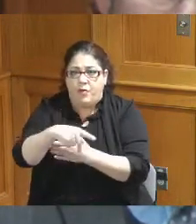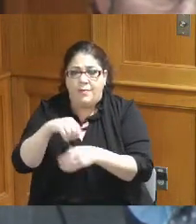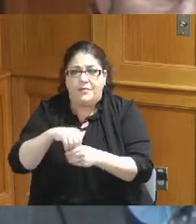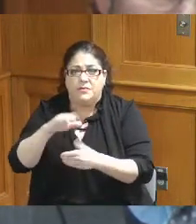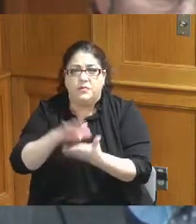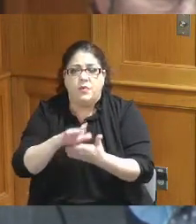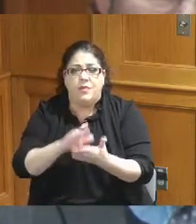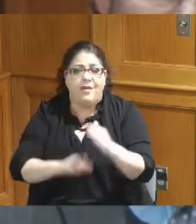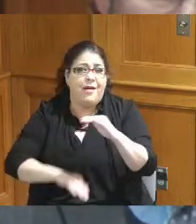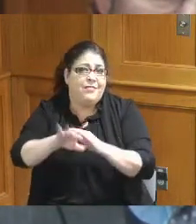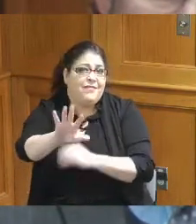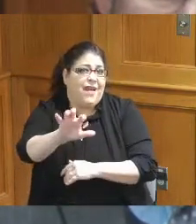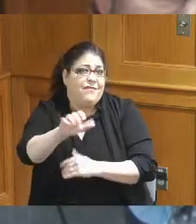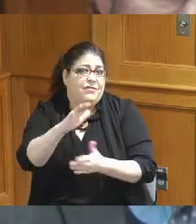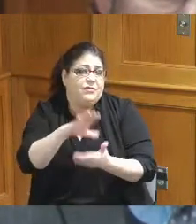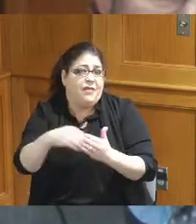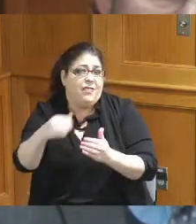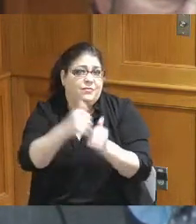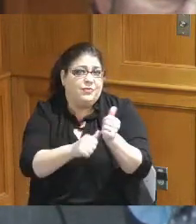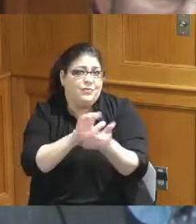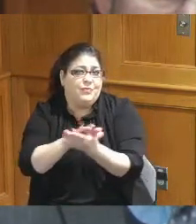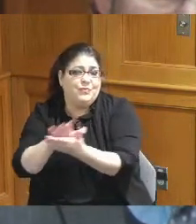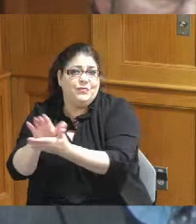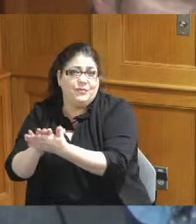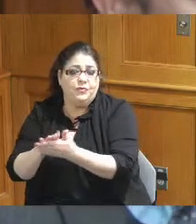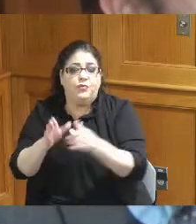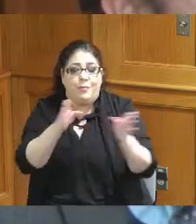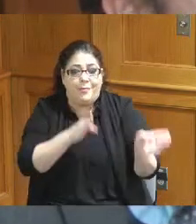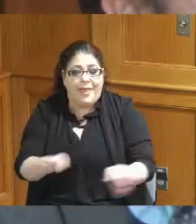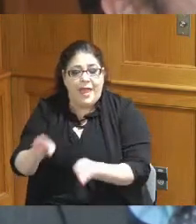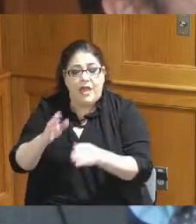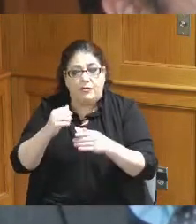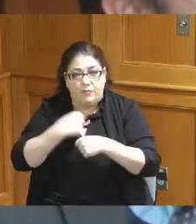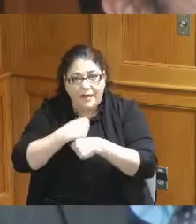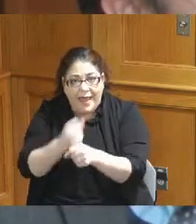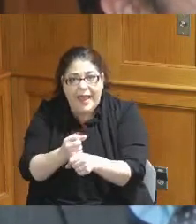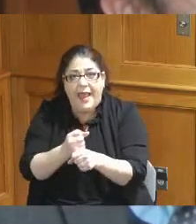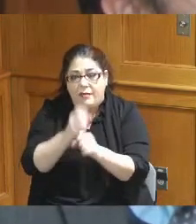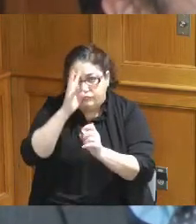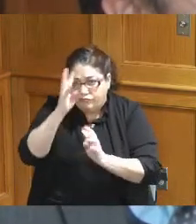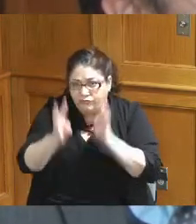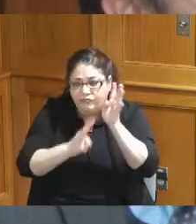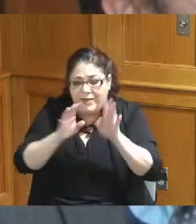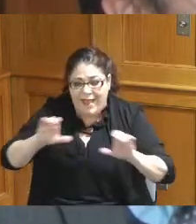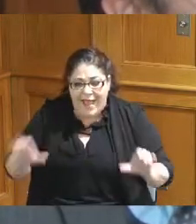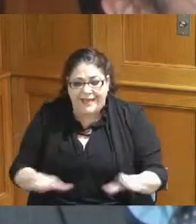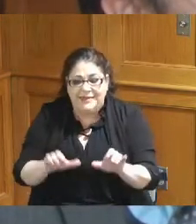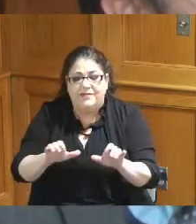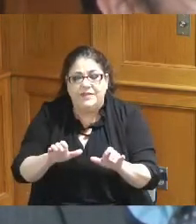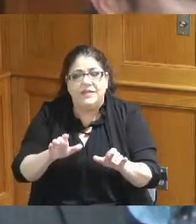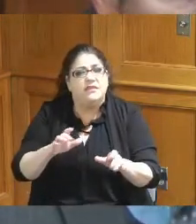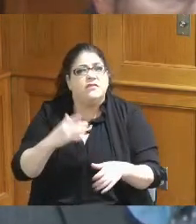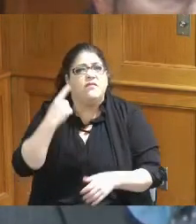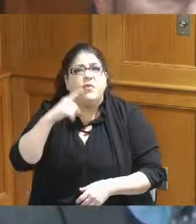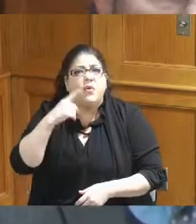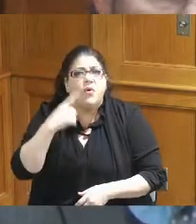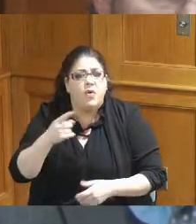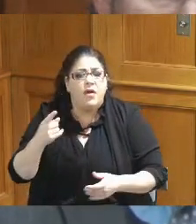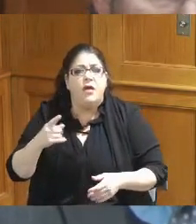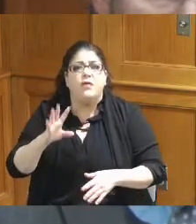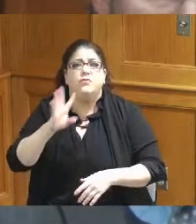500 dollars per school to plan create and Lead activities to raise awareness regarding World